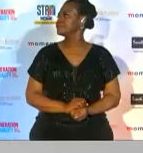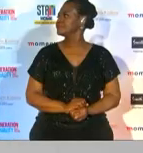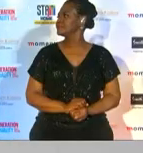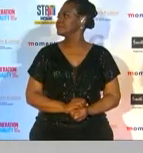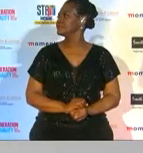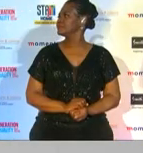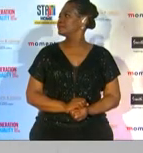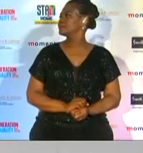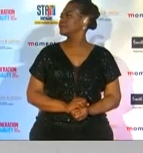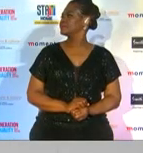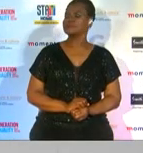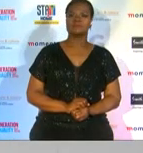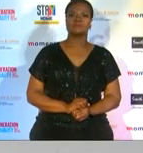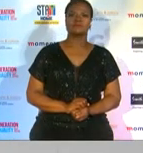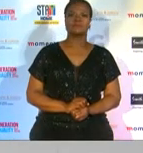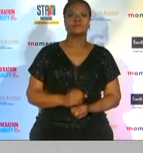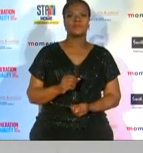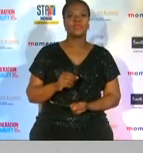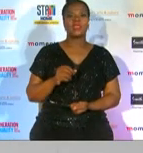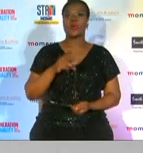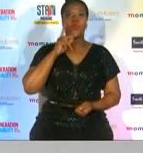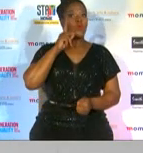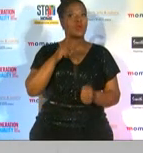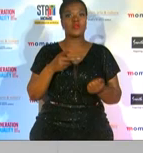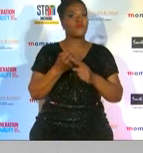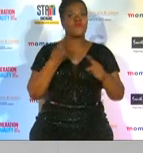and watching from wherever you are watching the awards tonight i'd like you